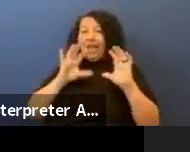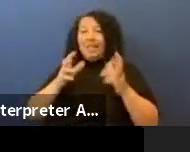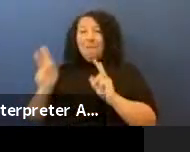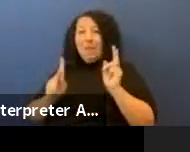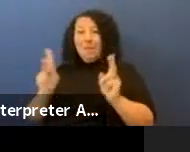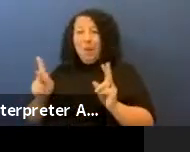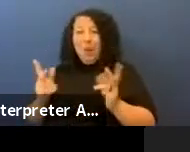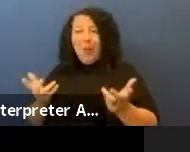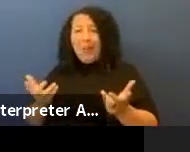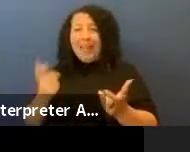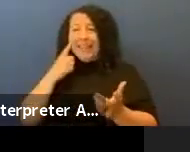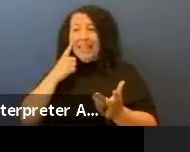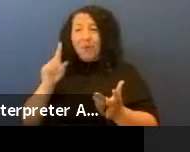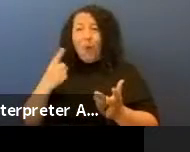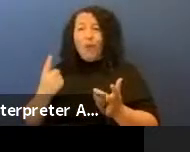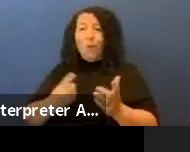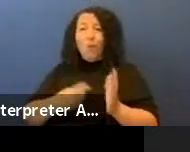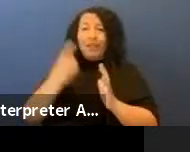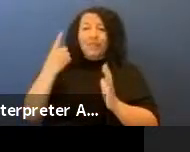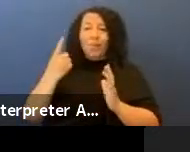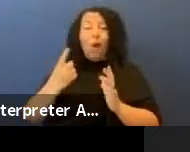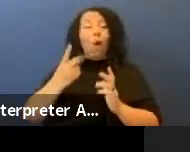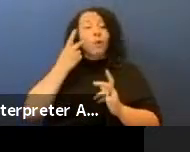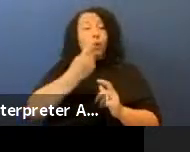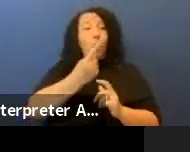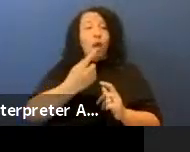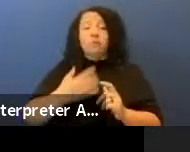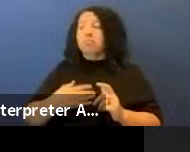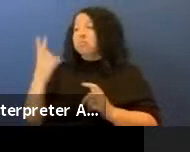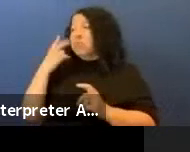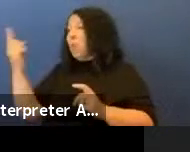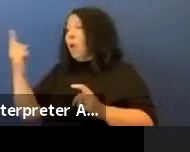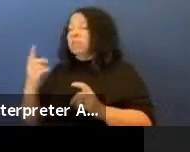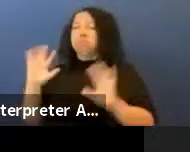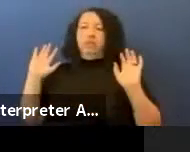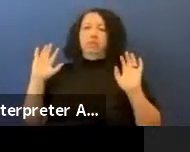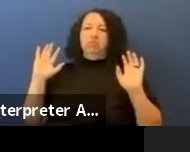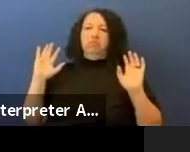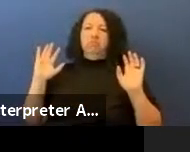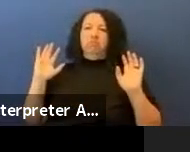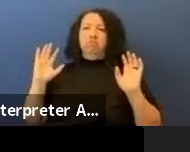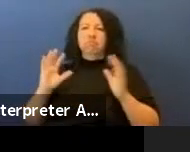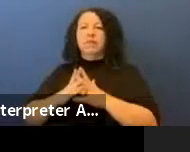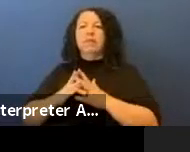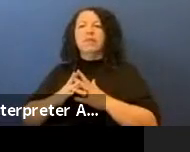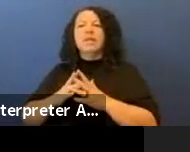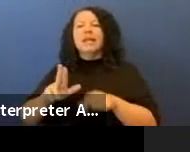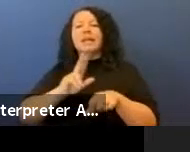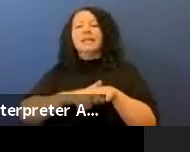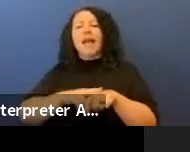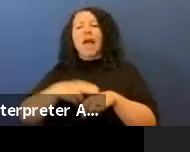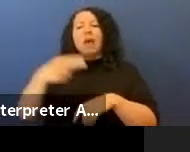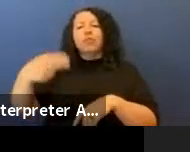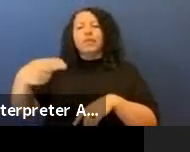anomalies in the present era. The Natural History Museum, and I have to